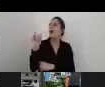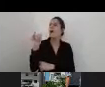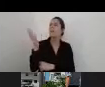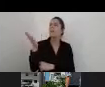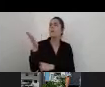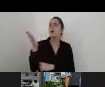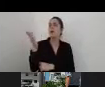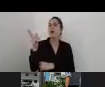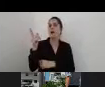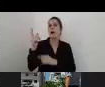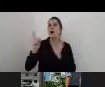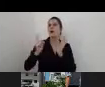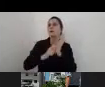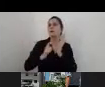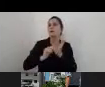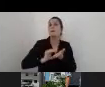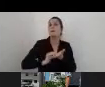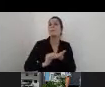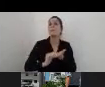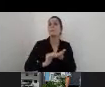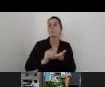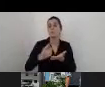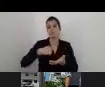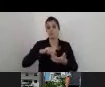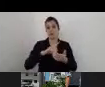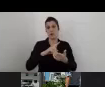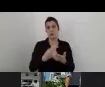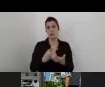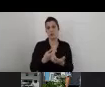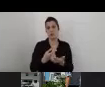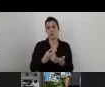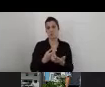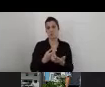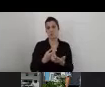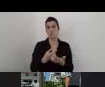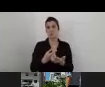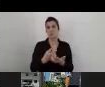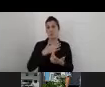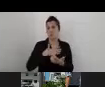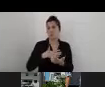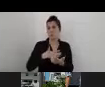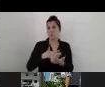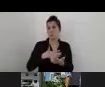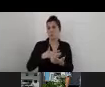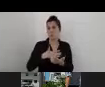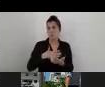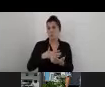that we want to agree with.